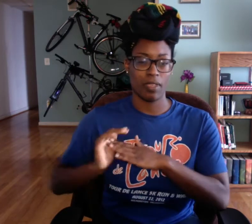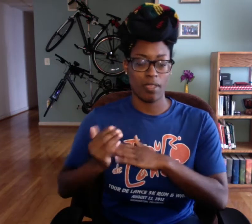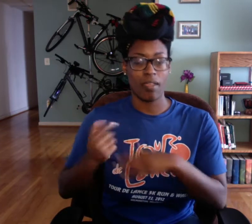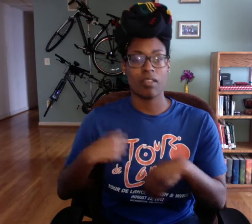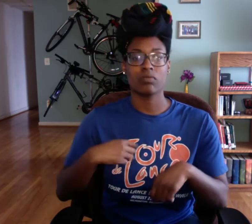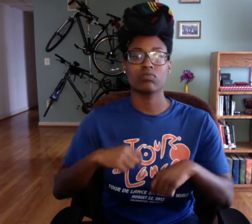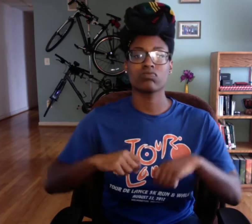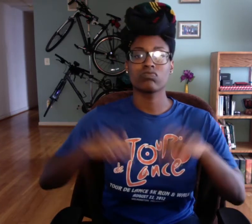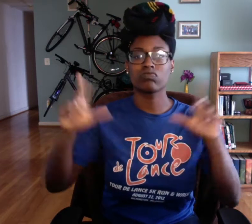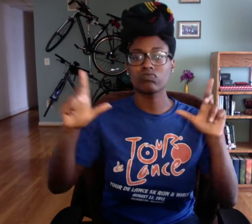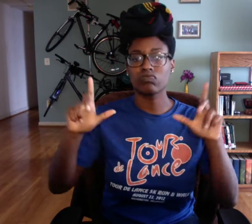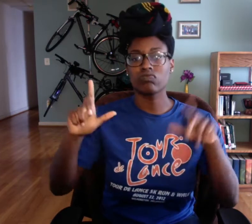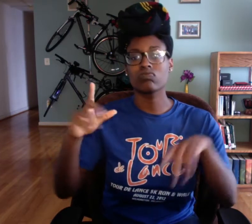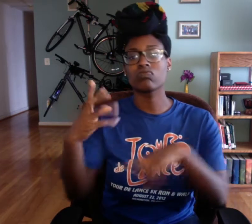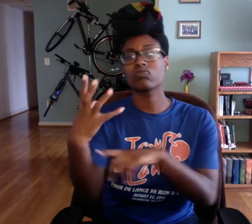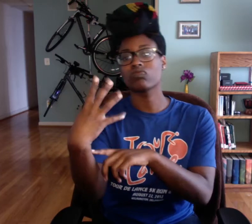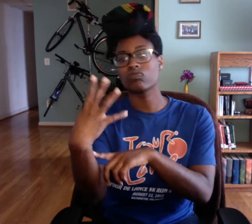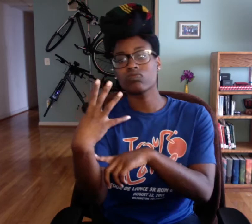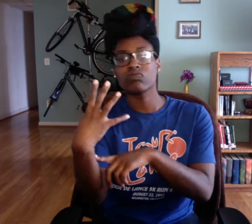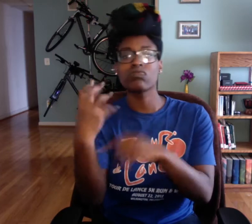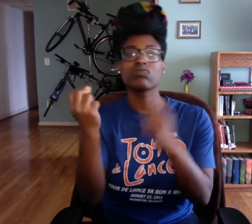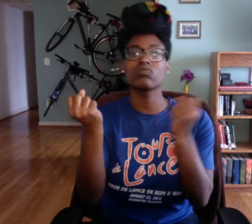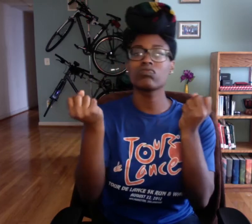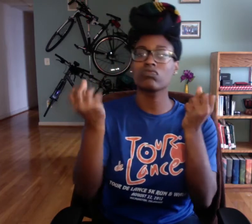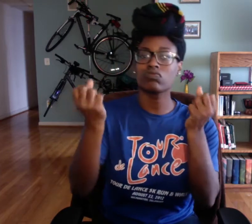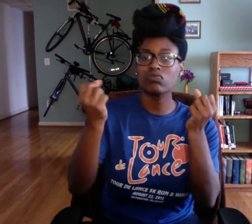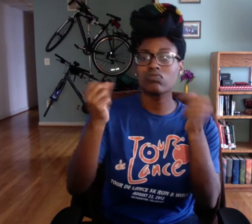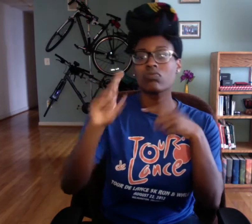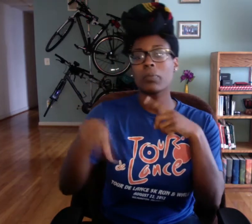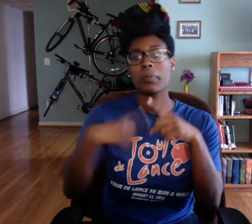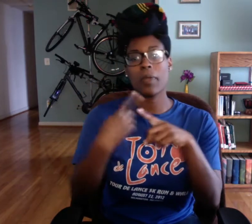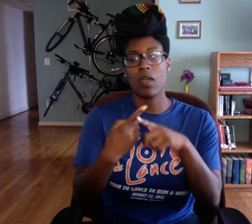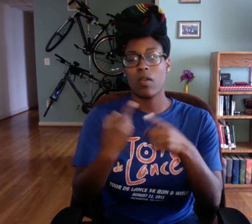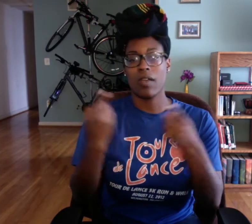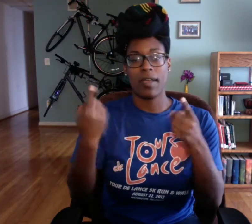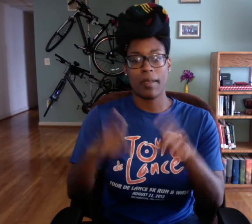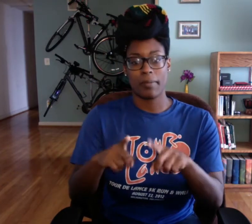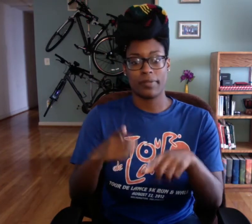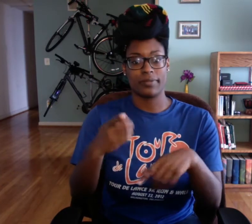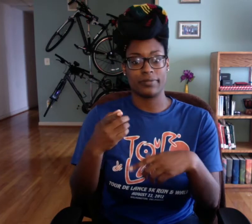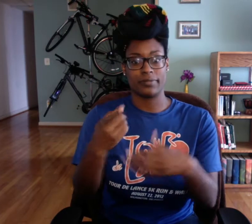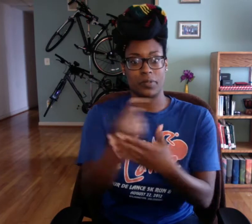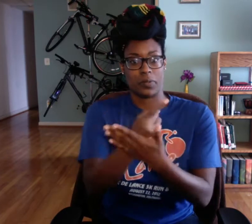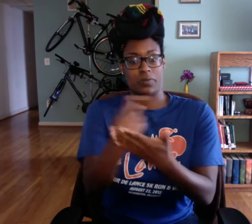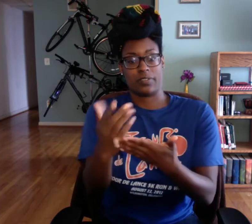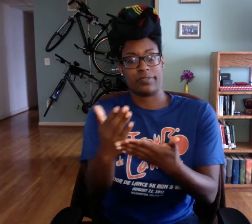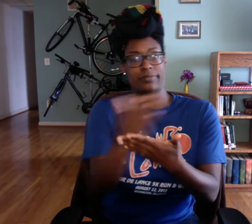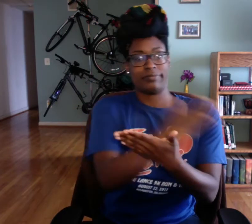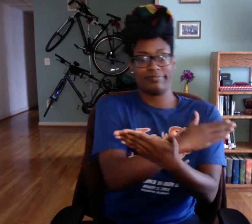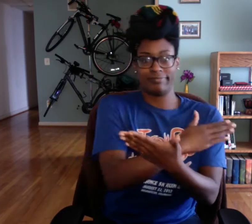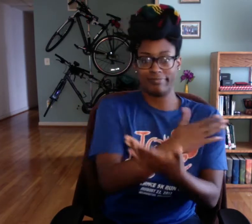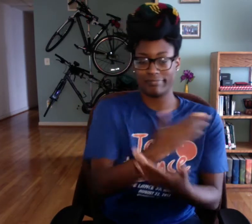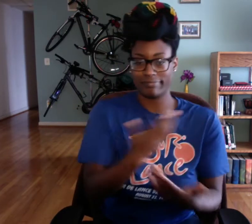Maybe I'll tackle them over the weekend you know, set up the camera, do a little signing,